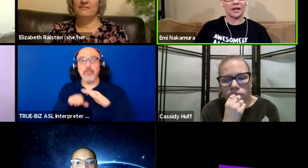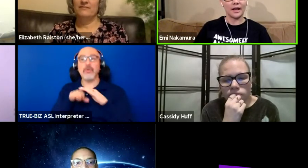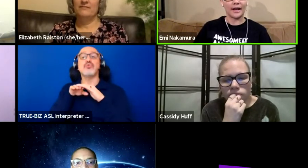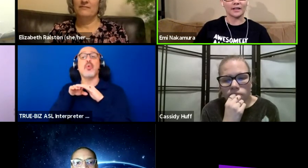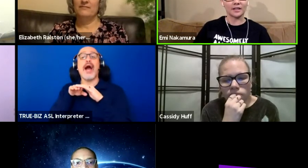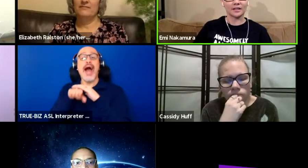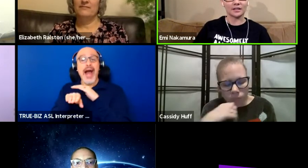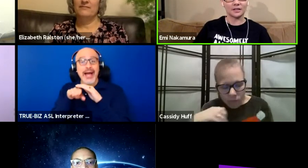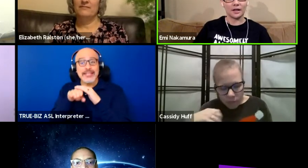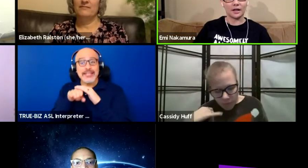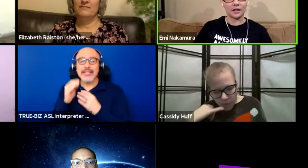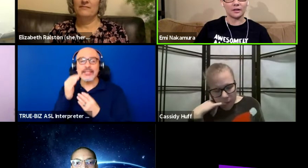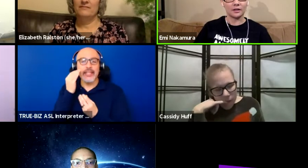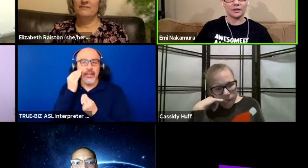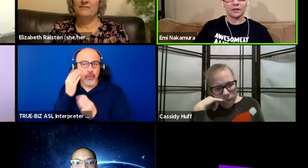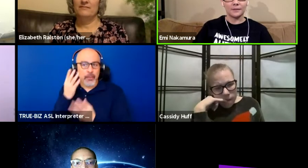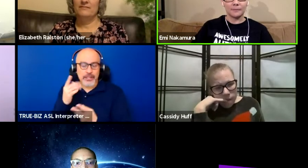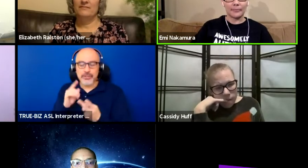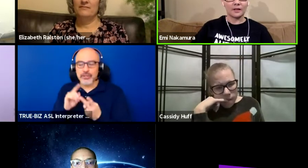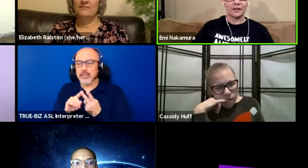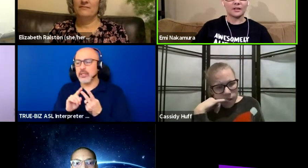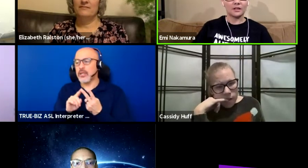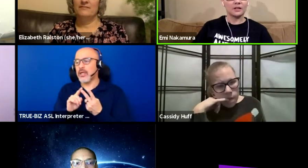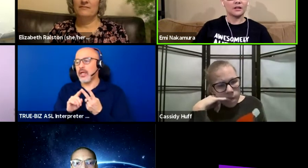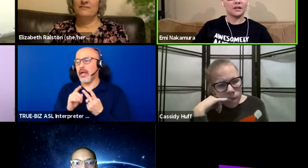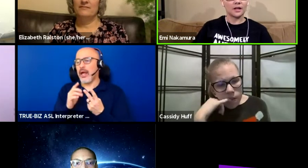and accessing education from the standpoint